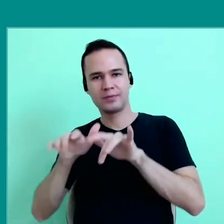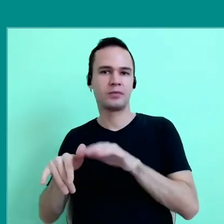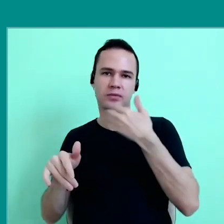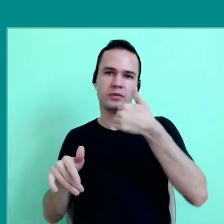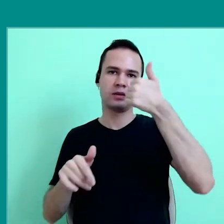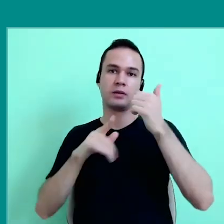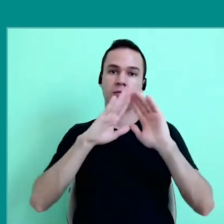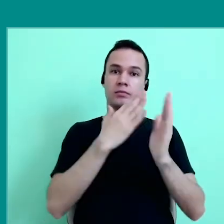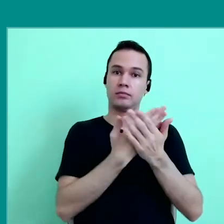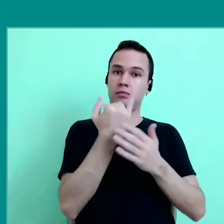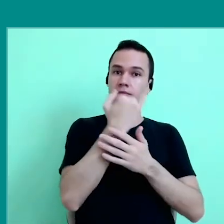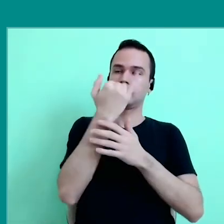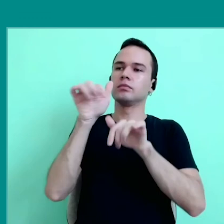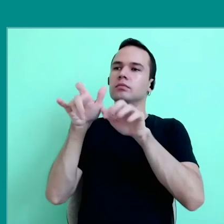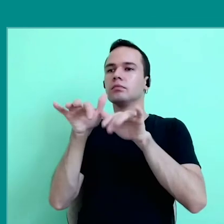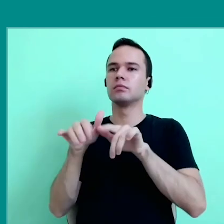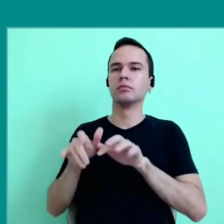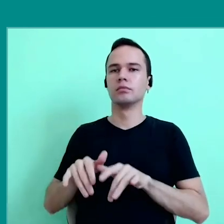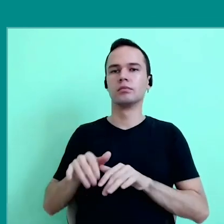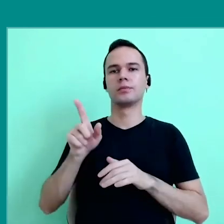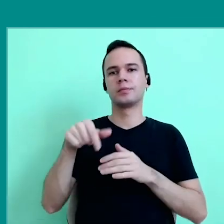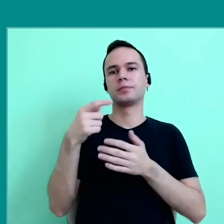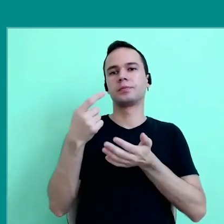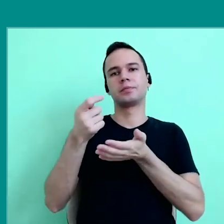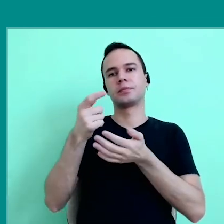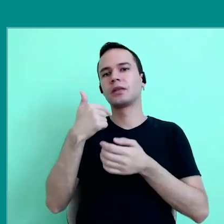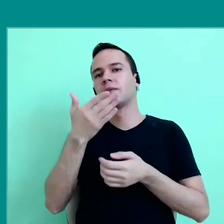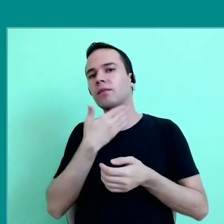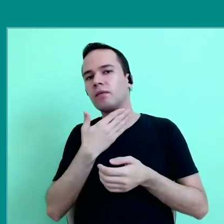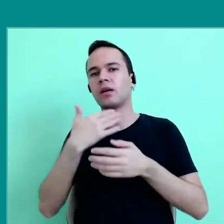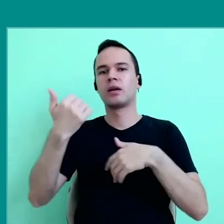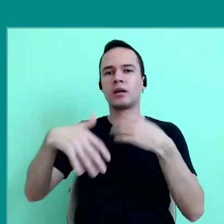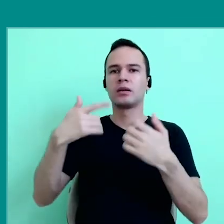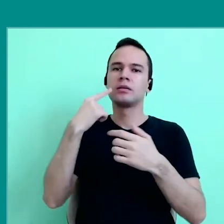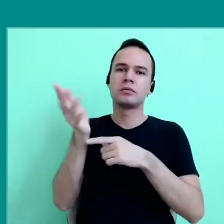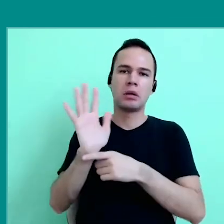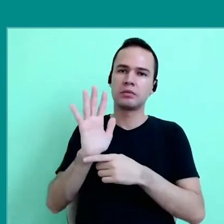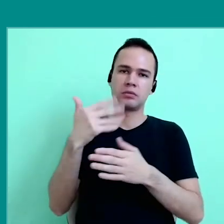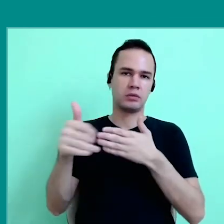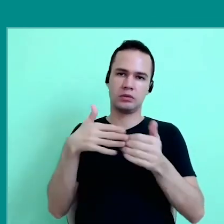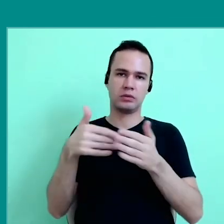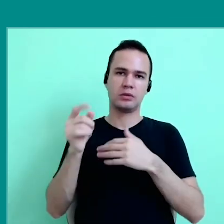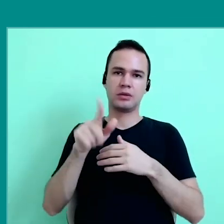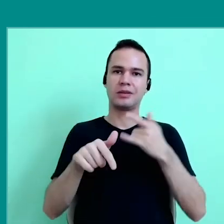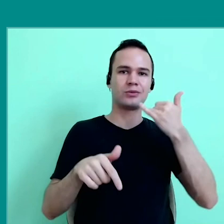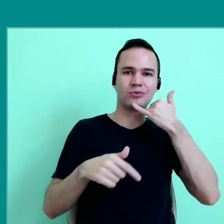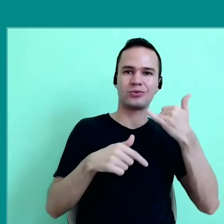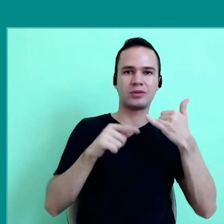At school it is important to produce texts, which are written, verbal, audiovisuals, and it cannot be do the same on computer